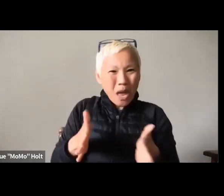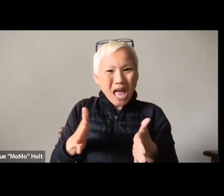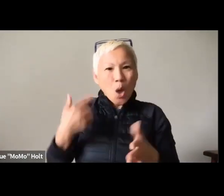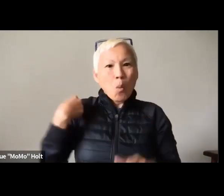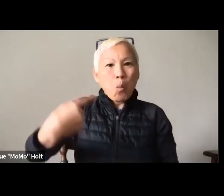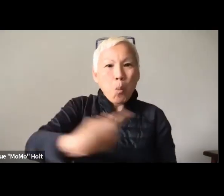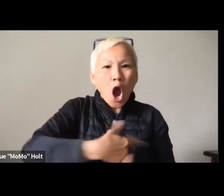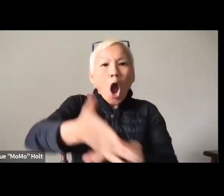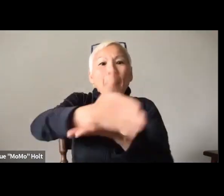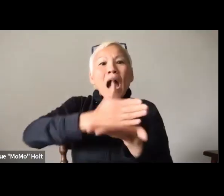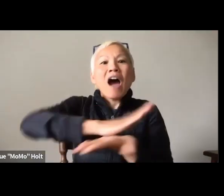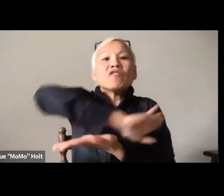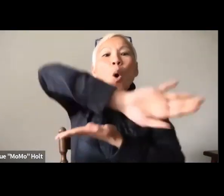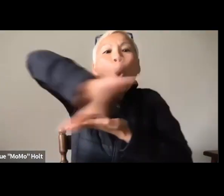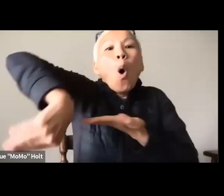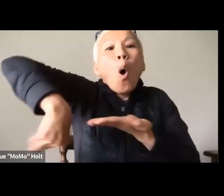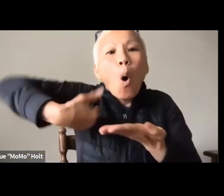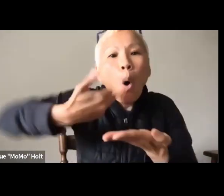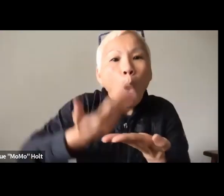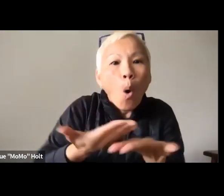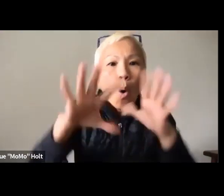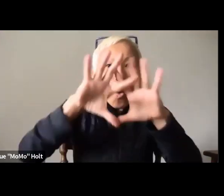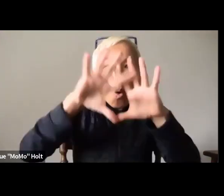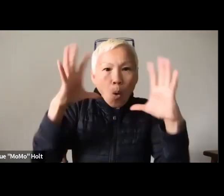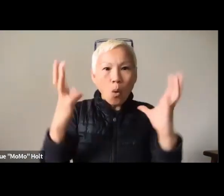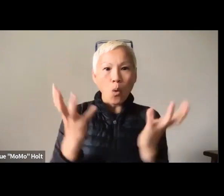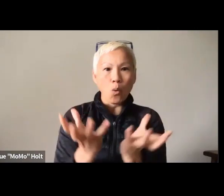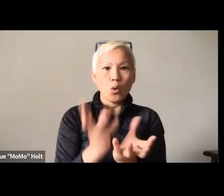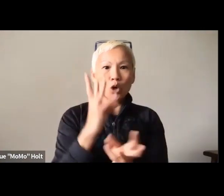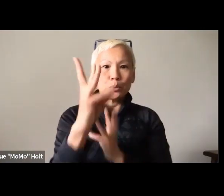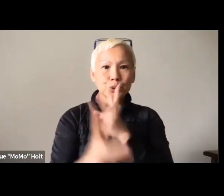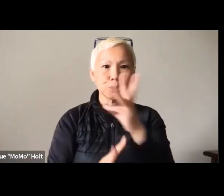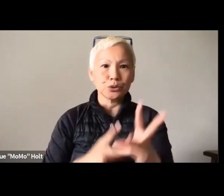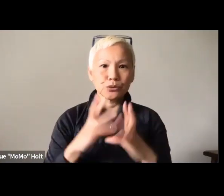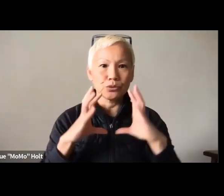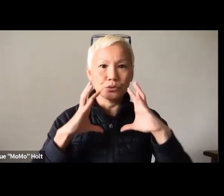So we have to stop thinking of things like that. We are part of a whole.